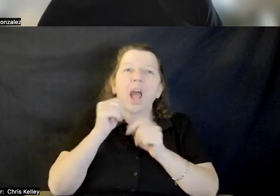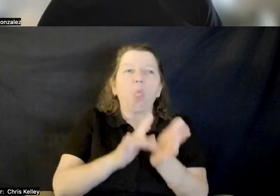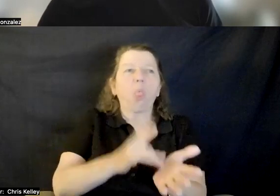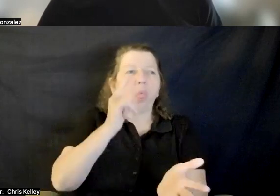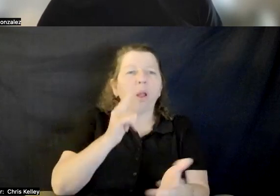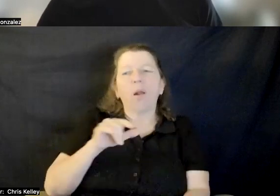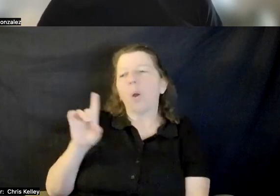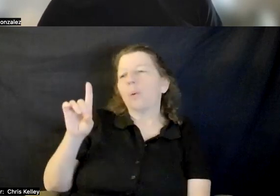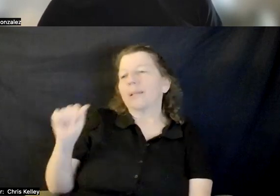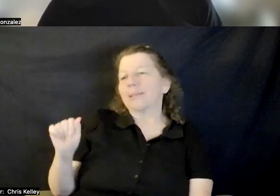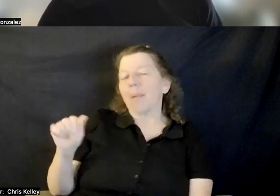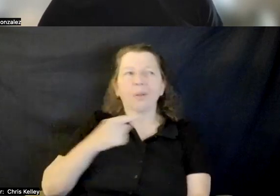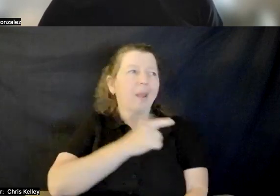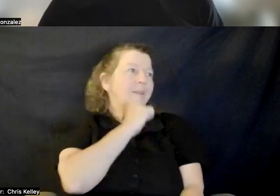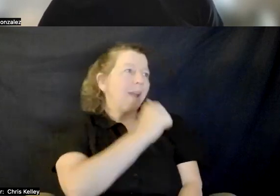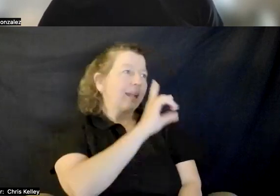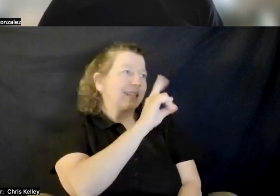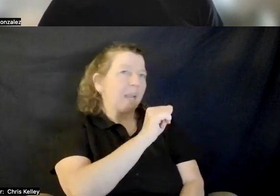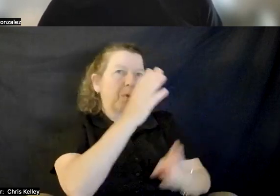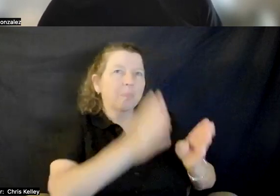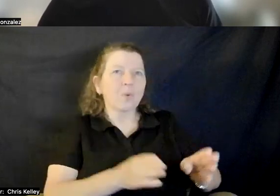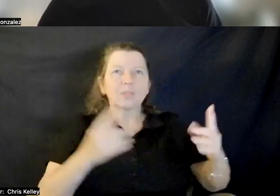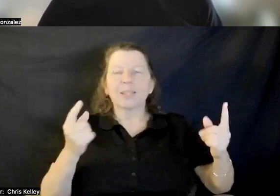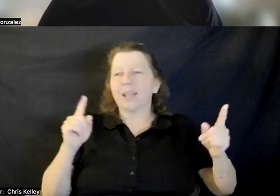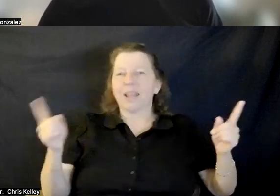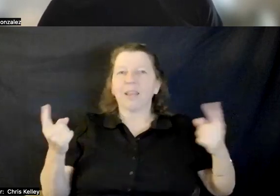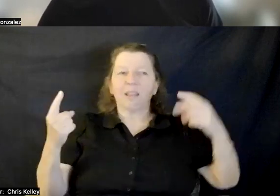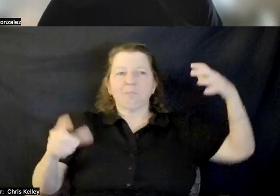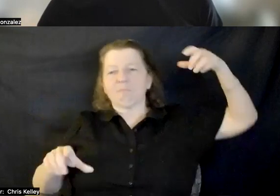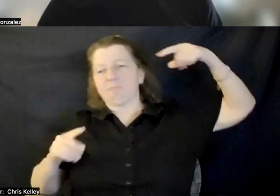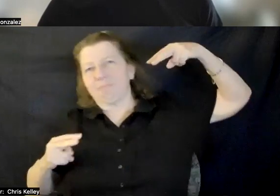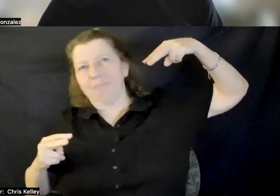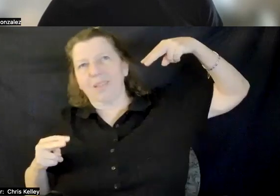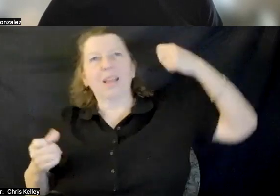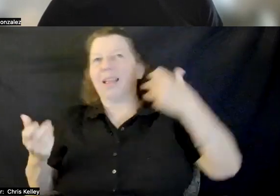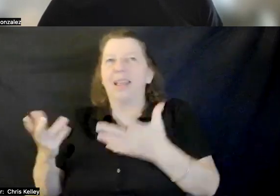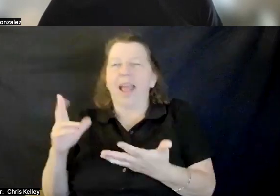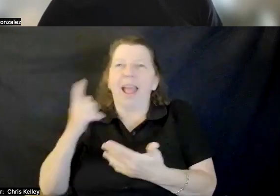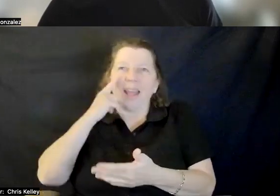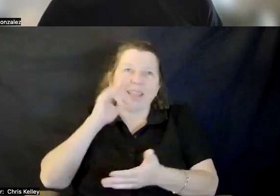OR MENTOR. I THINK THAT IS KIND OF IMPORTANT TO MENTION BECAUSE THAT CAN BE